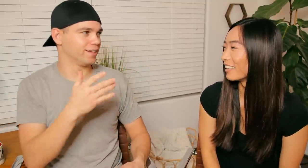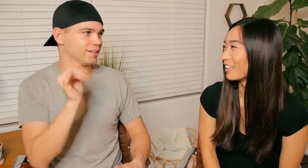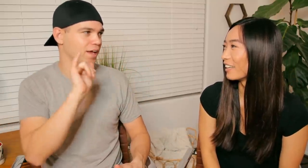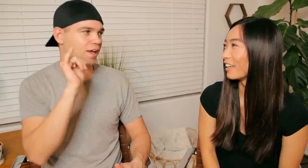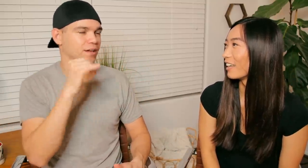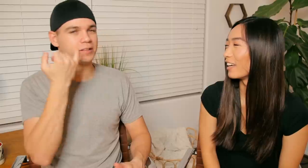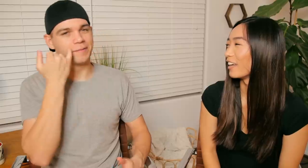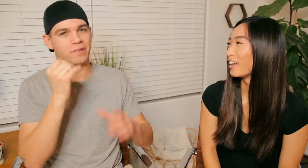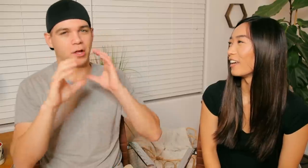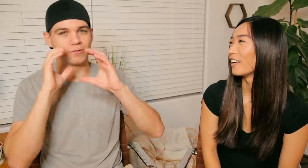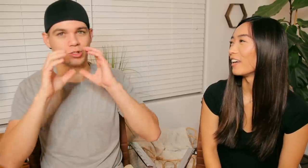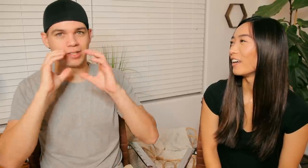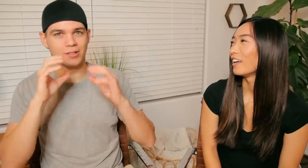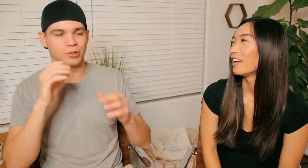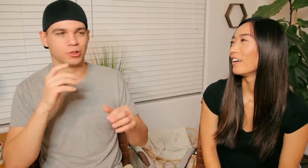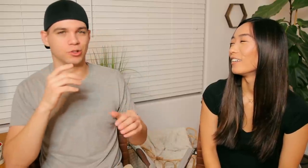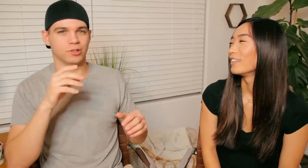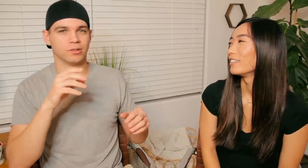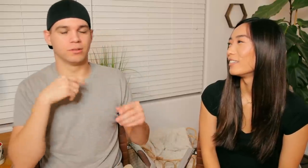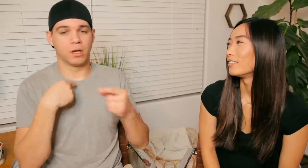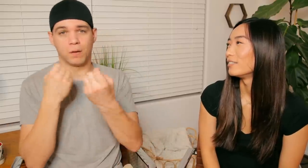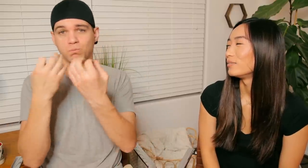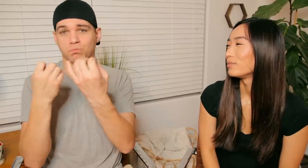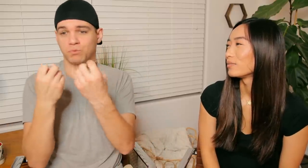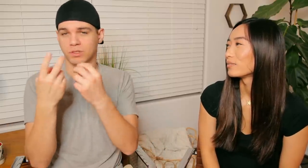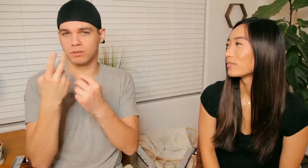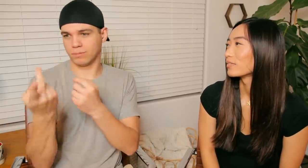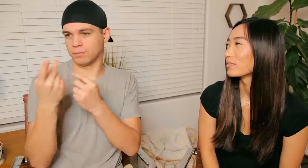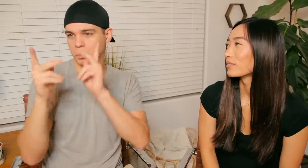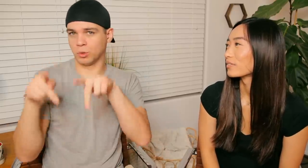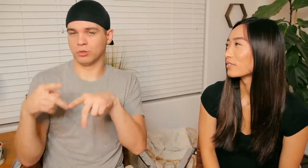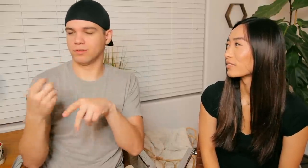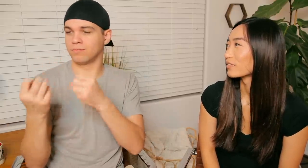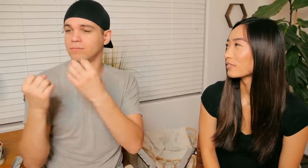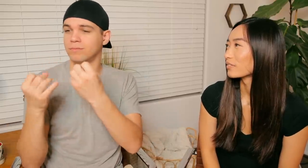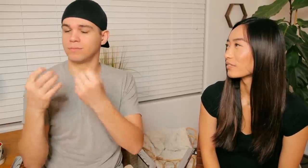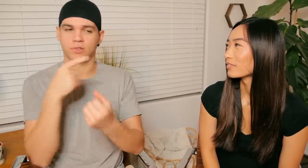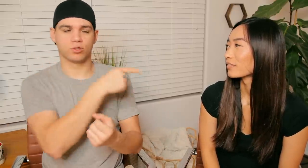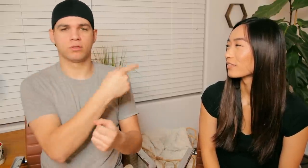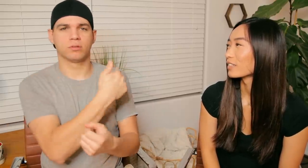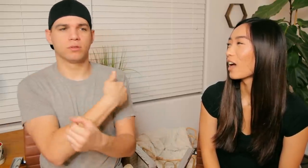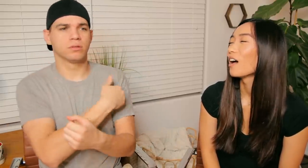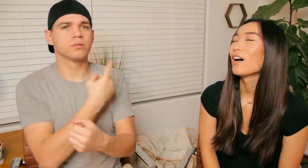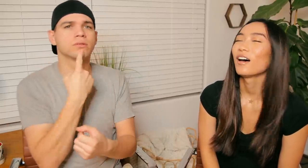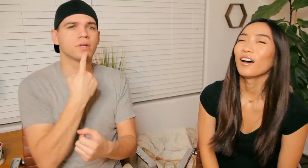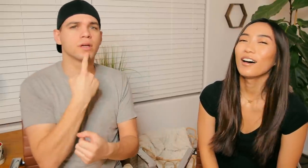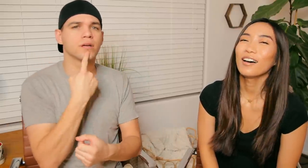Like if I'm having a conversation and we're signing and she taps me and tries to ask me what we said